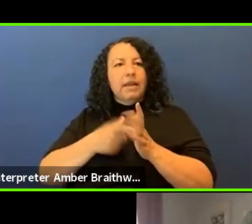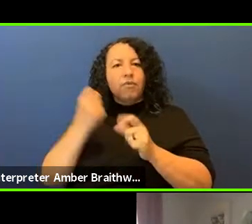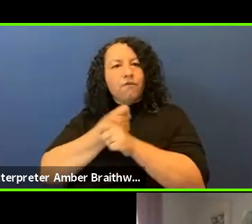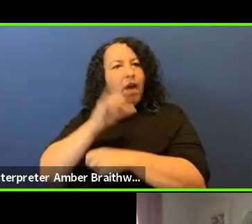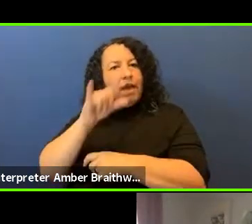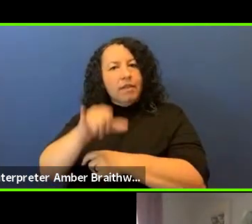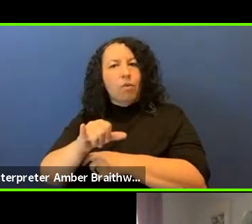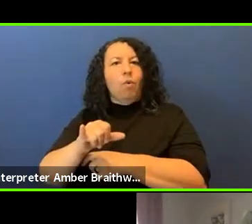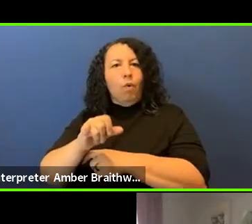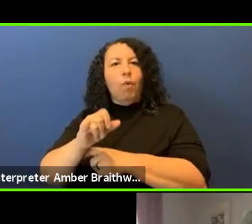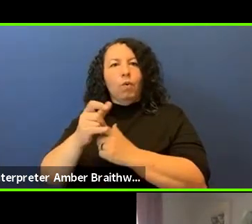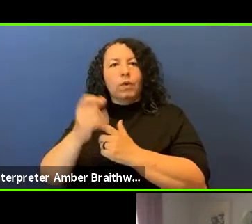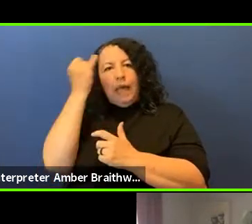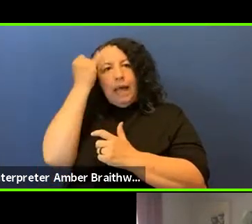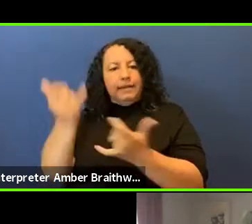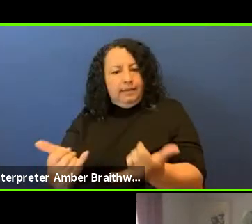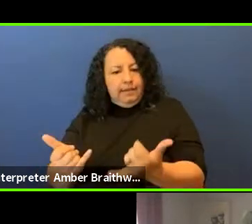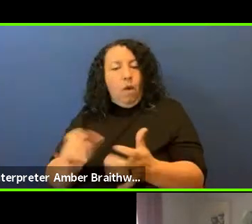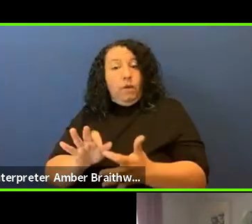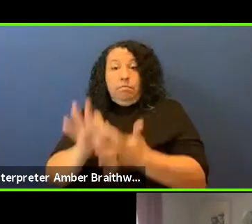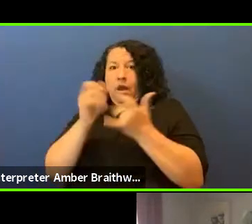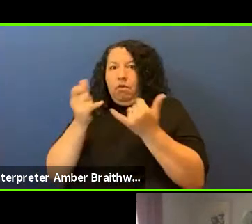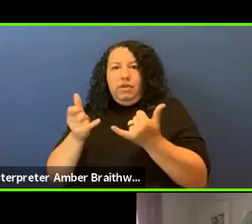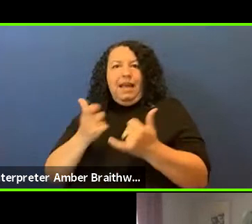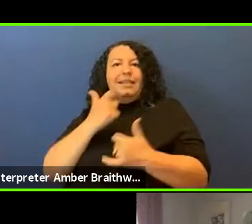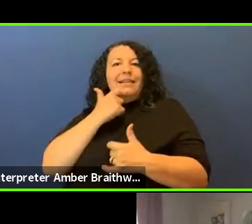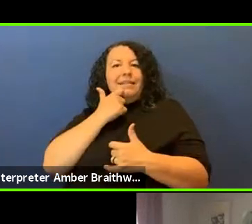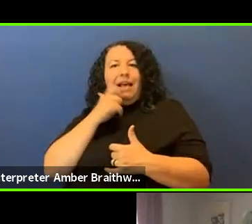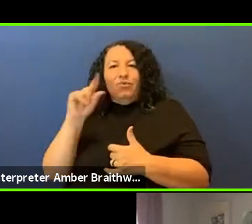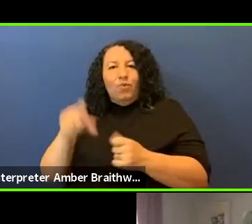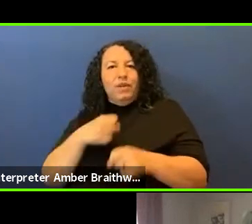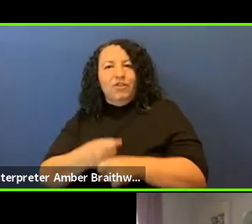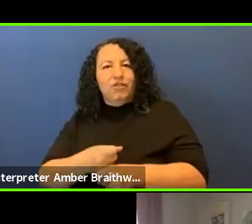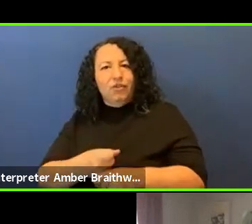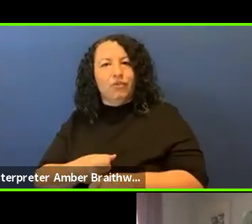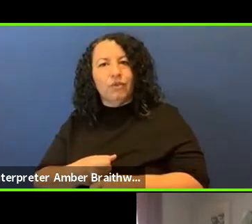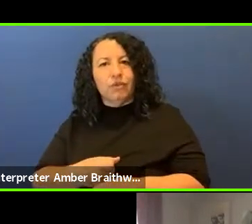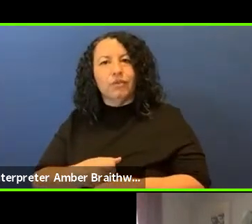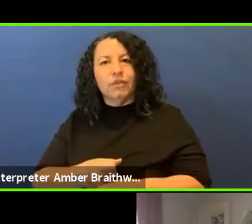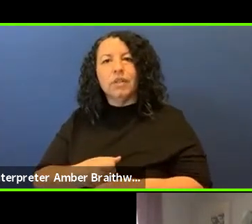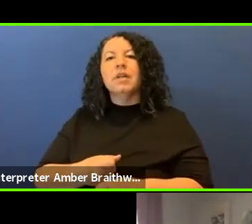today or perhaps in the last twenty years and I think